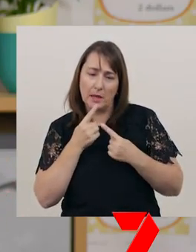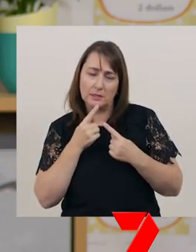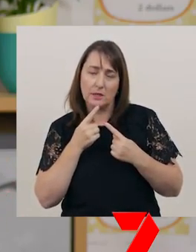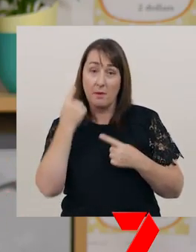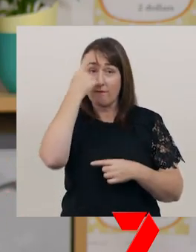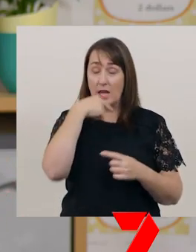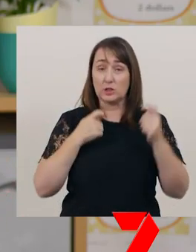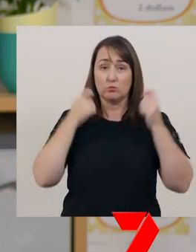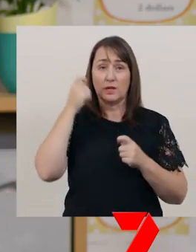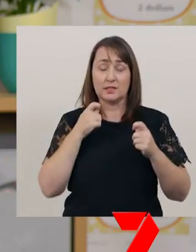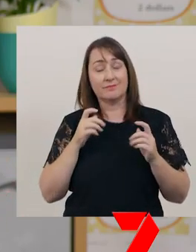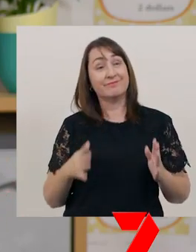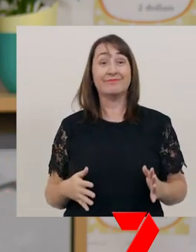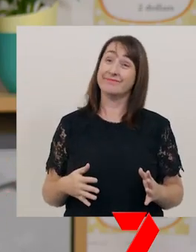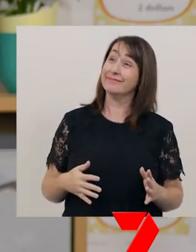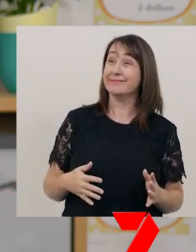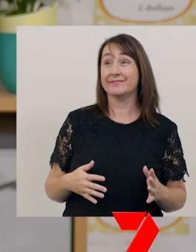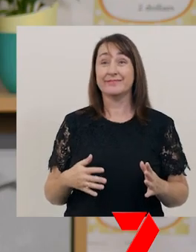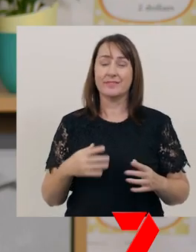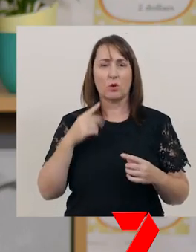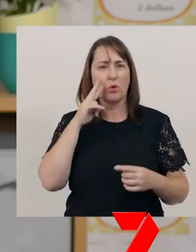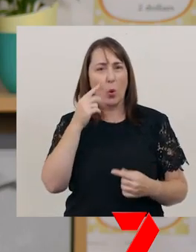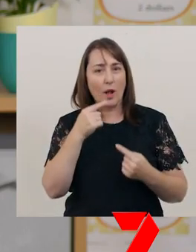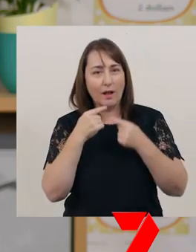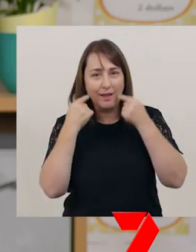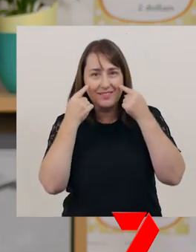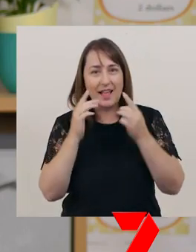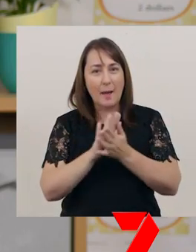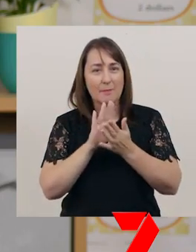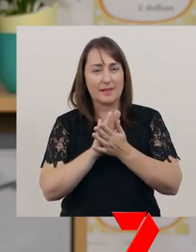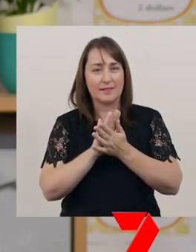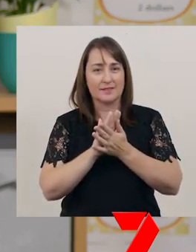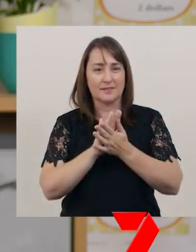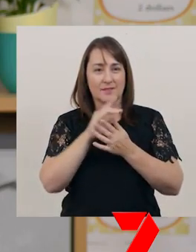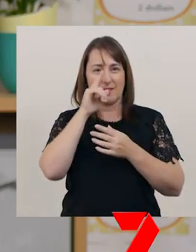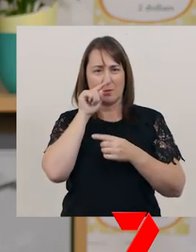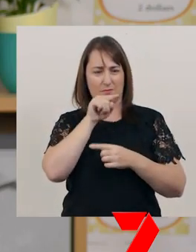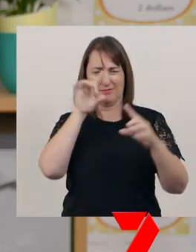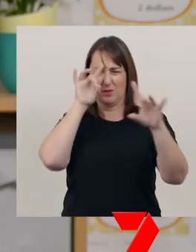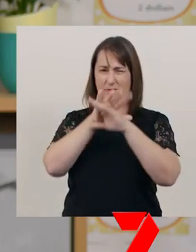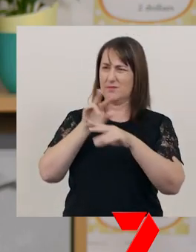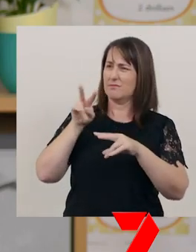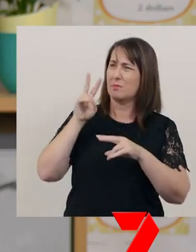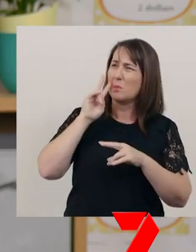and body language look really happy, you won't send a clear message to the audience,